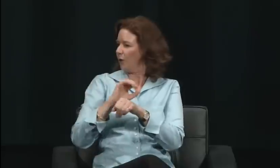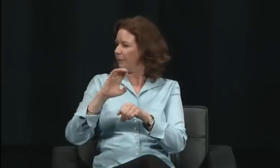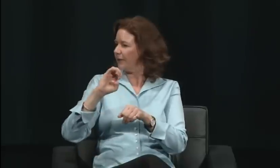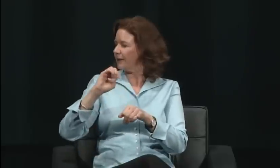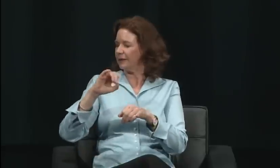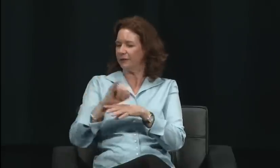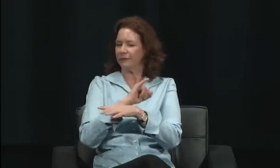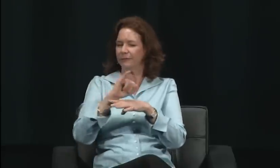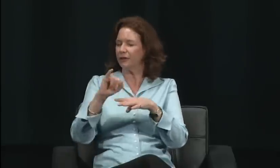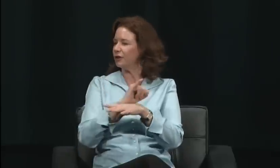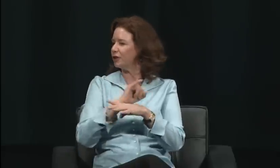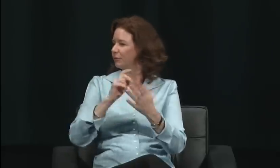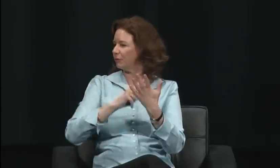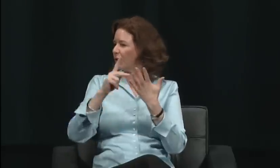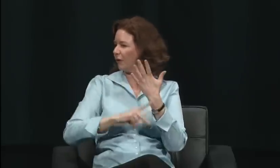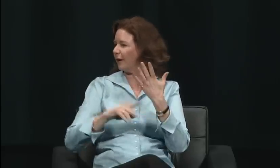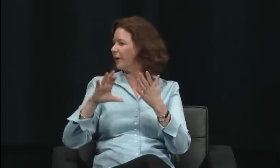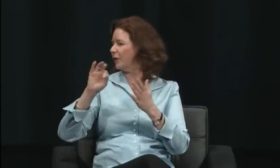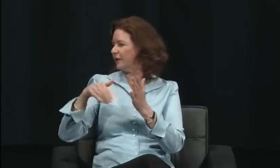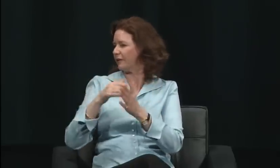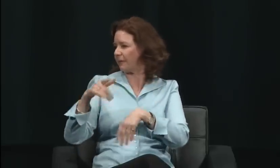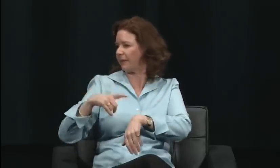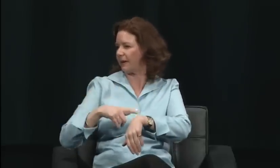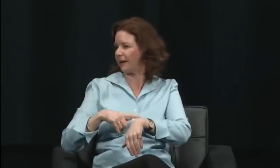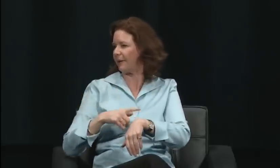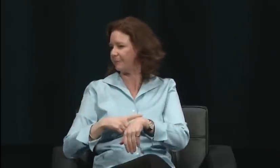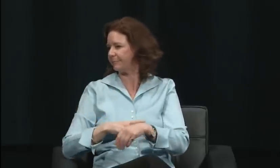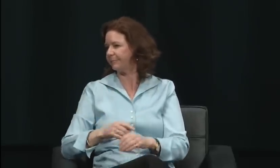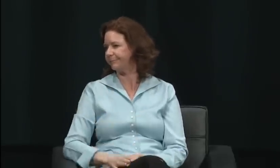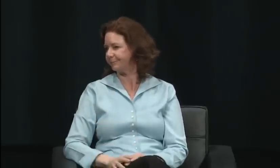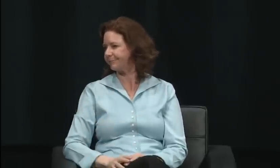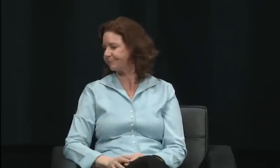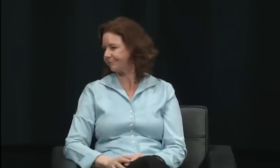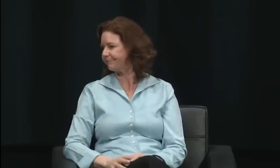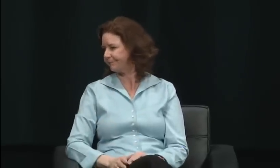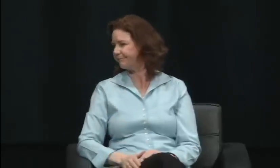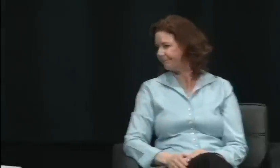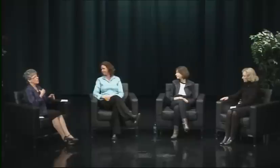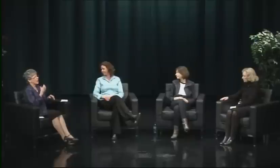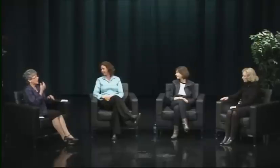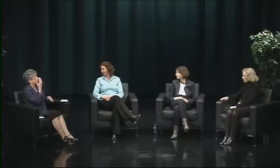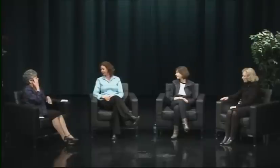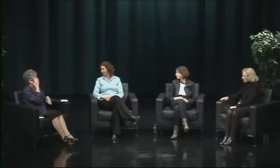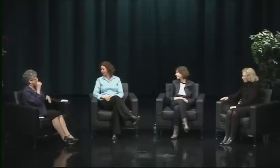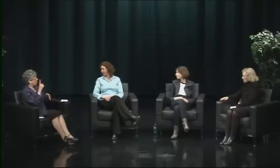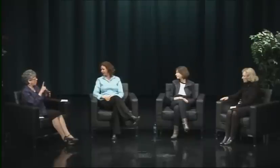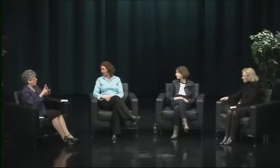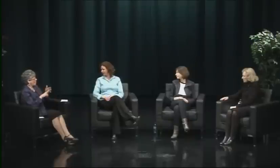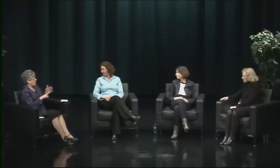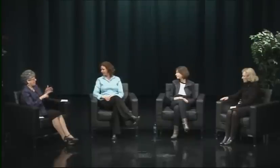That was the prediction I made, and I had a number of classmates that were in agreement with me on that.